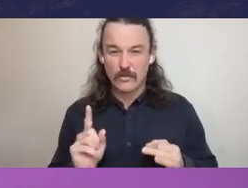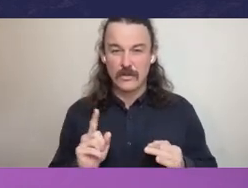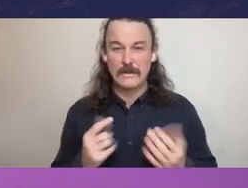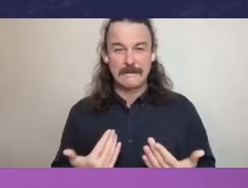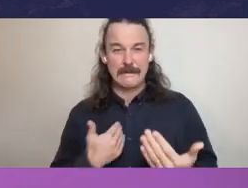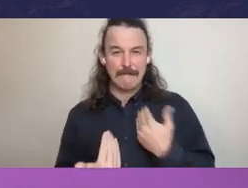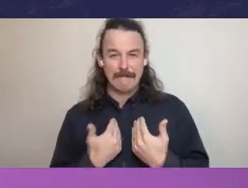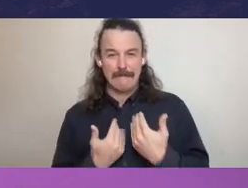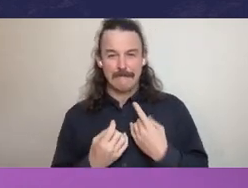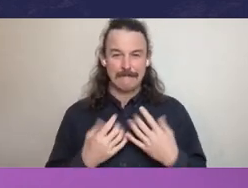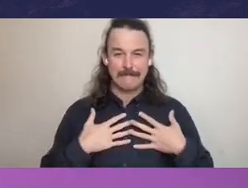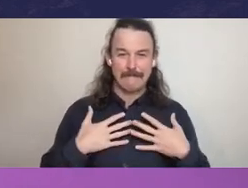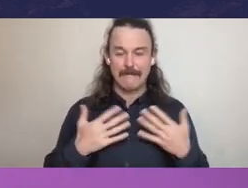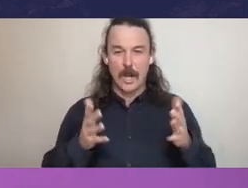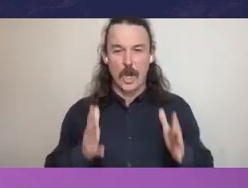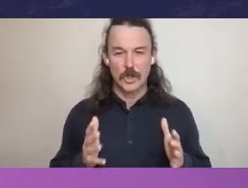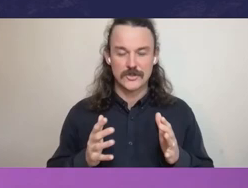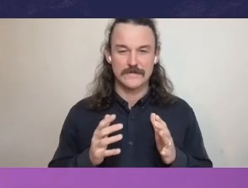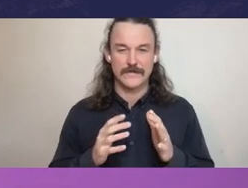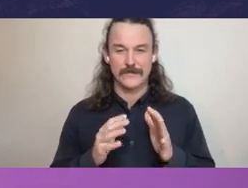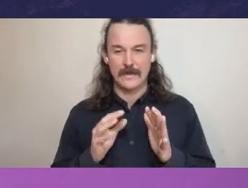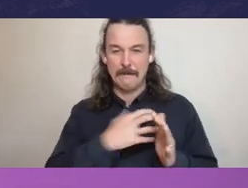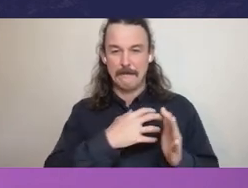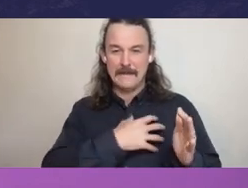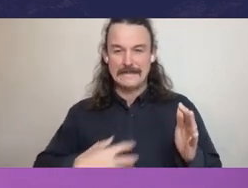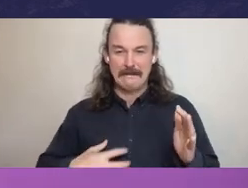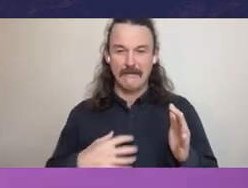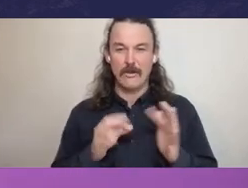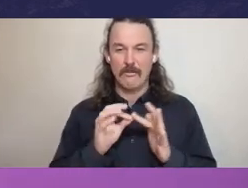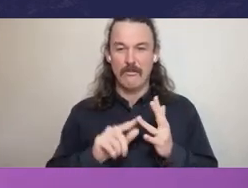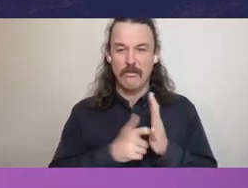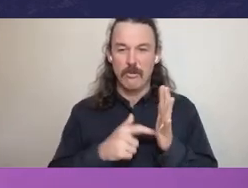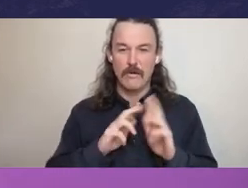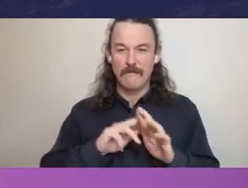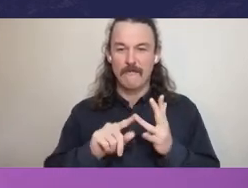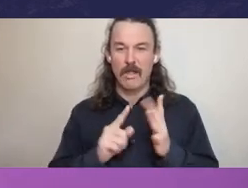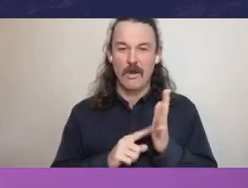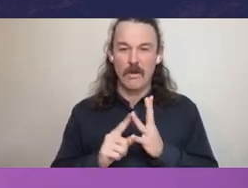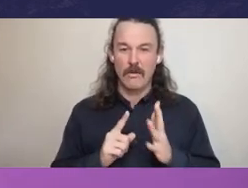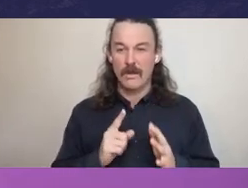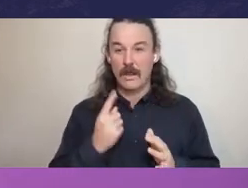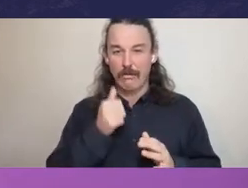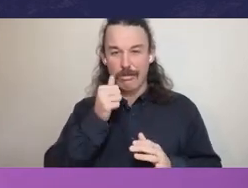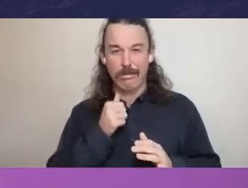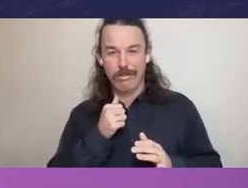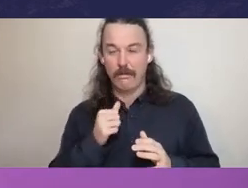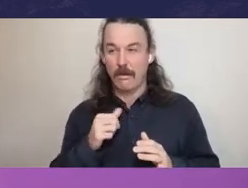which highlights a number of those pillars of the executive government all working together